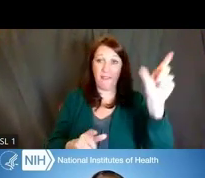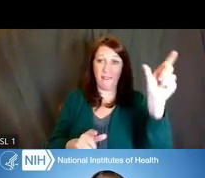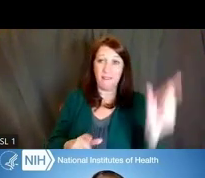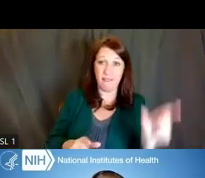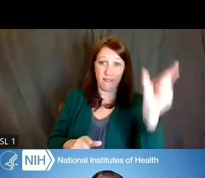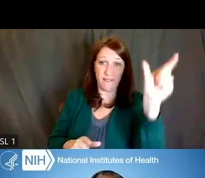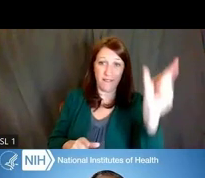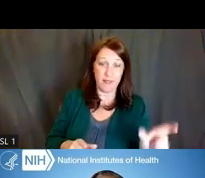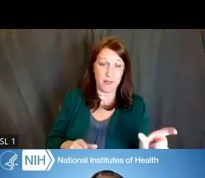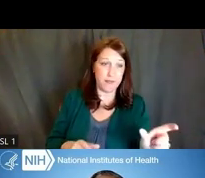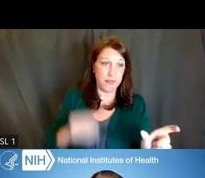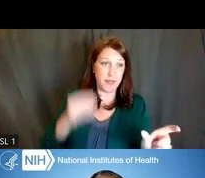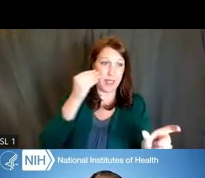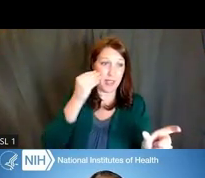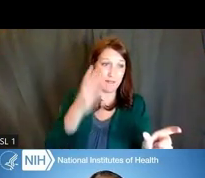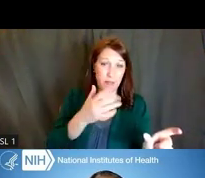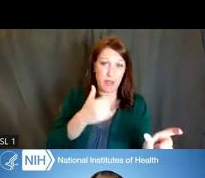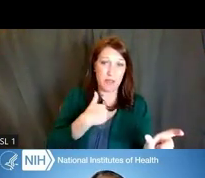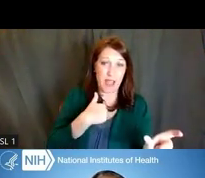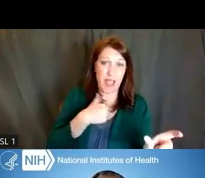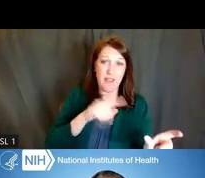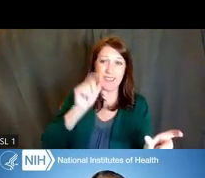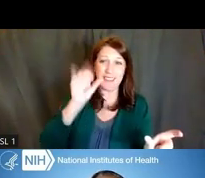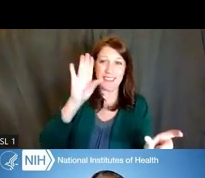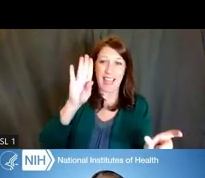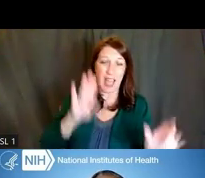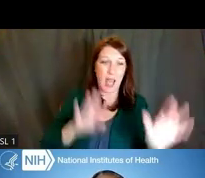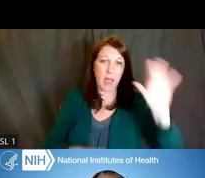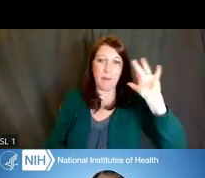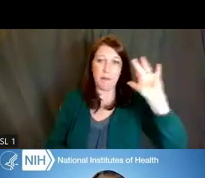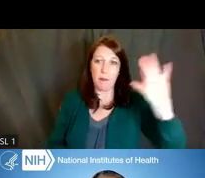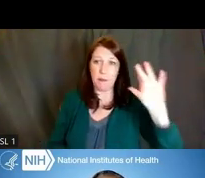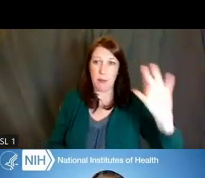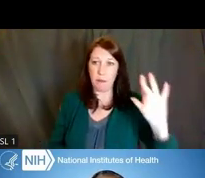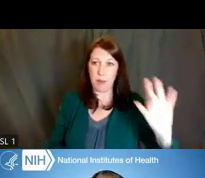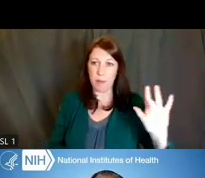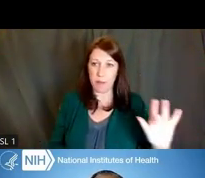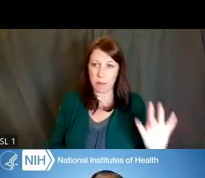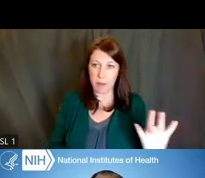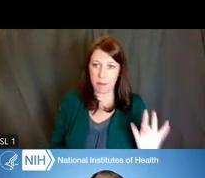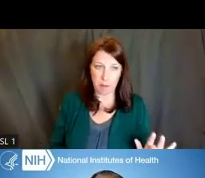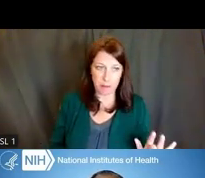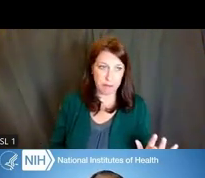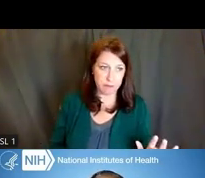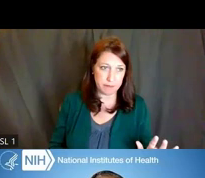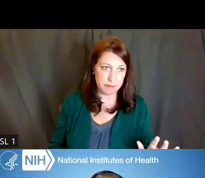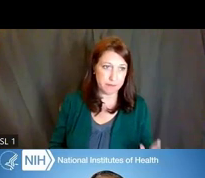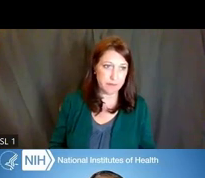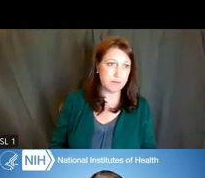information is shared in a tabular form on research grants, SBIRs.